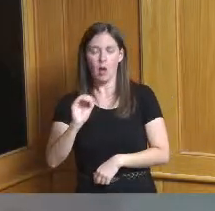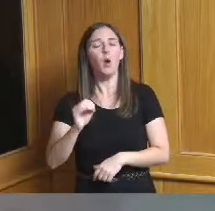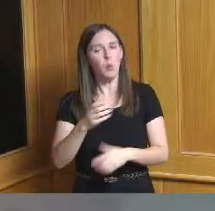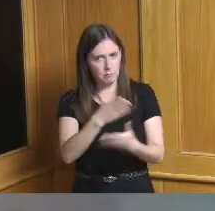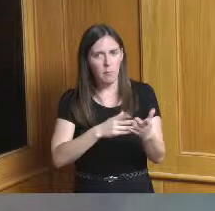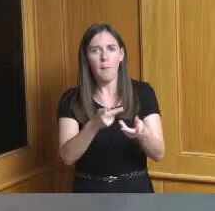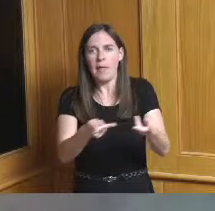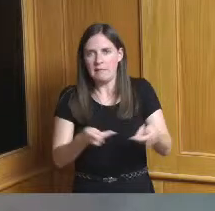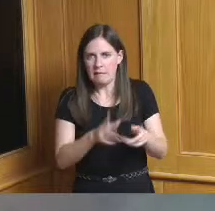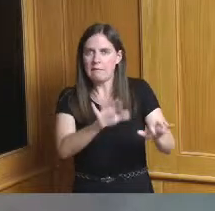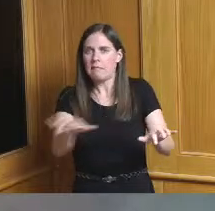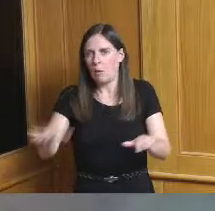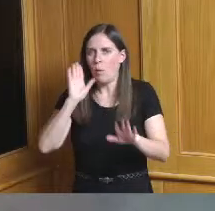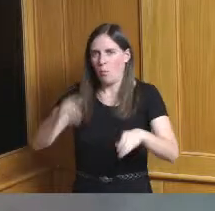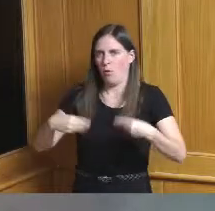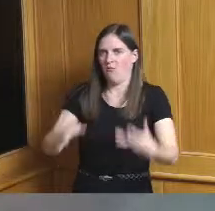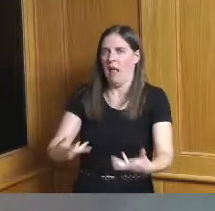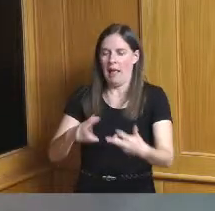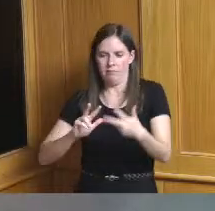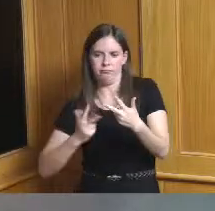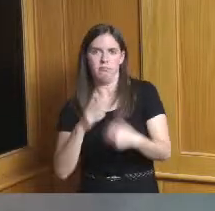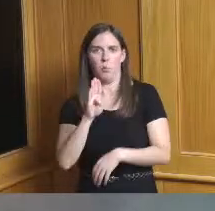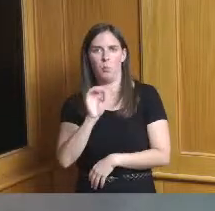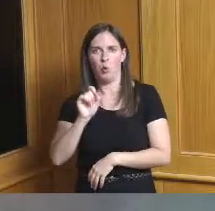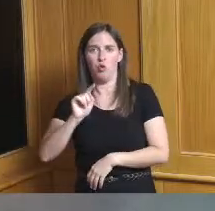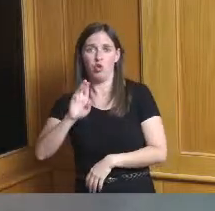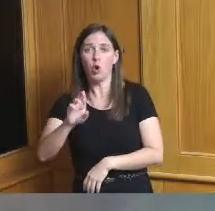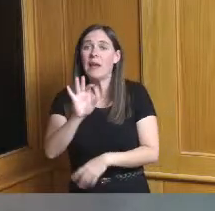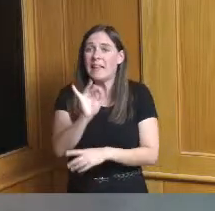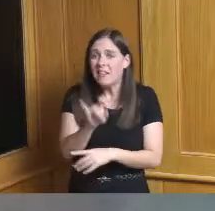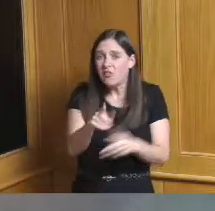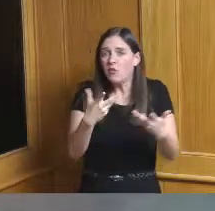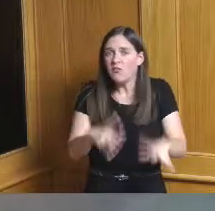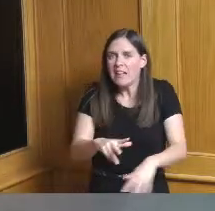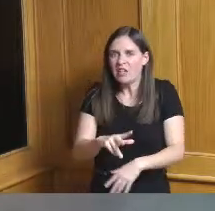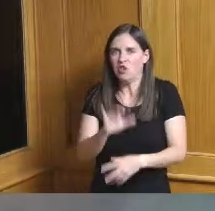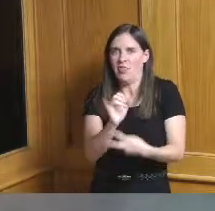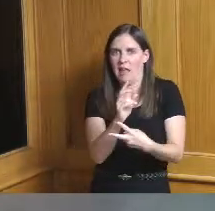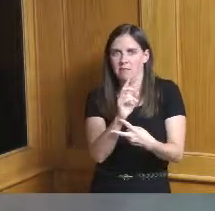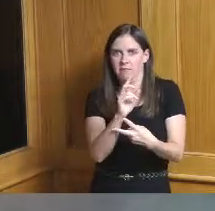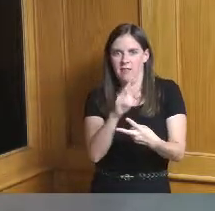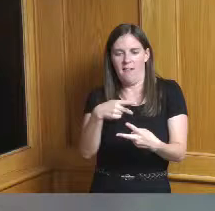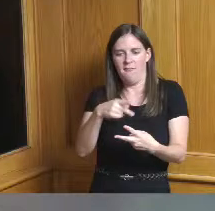and they are available for anyone who received Pfizer vaccine we are still waiting on the FDA